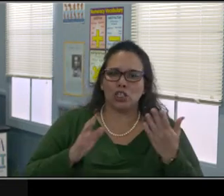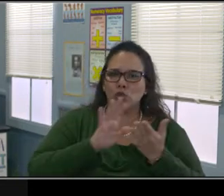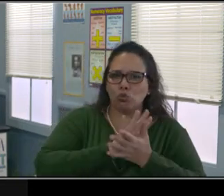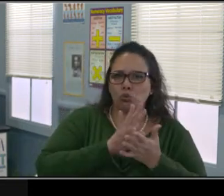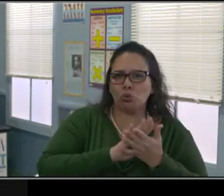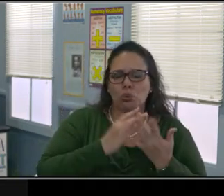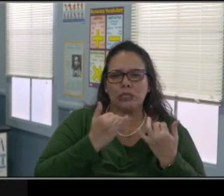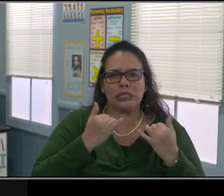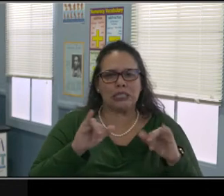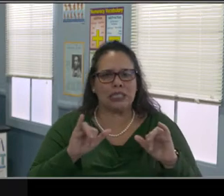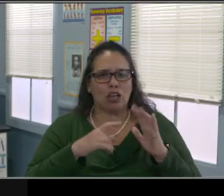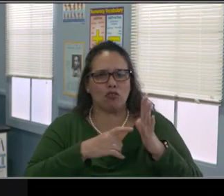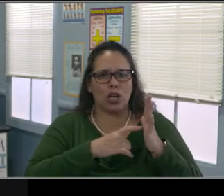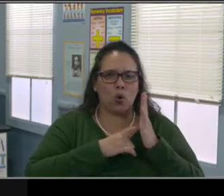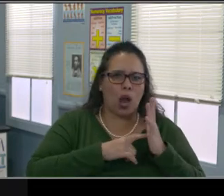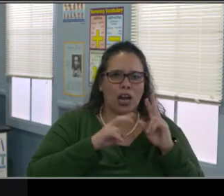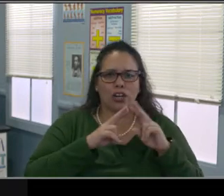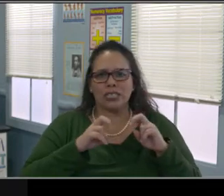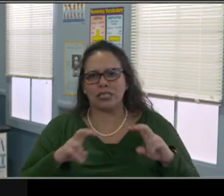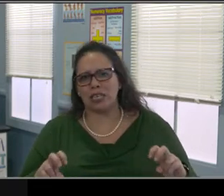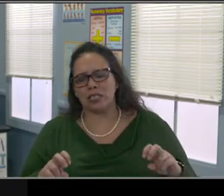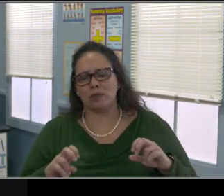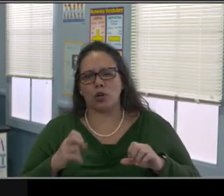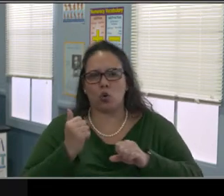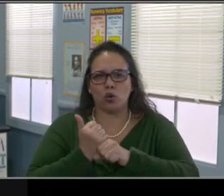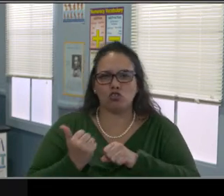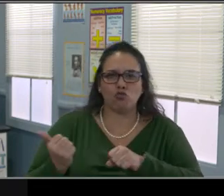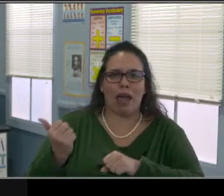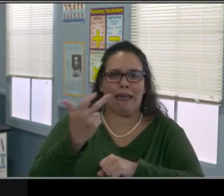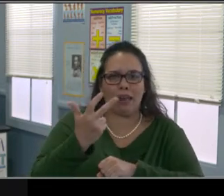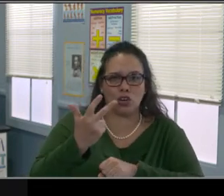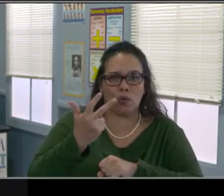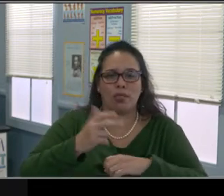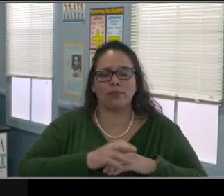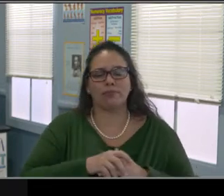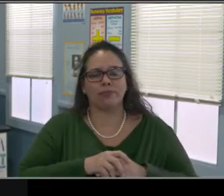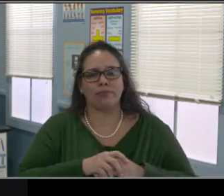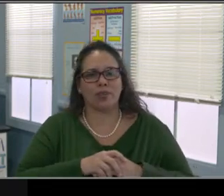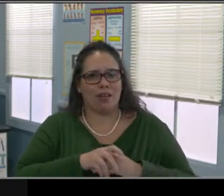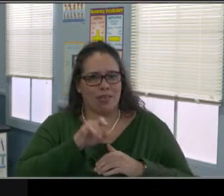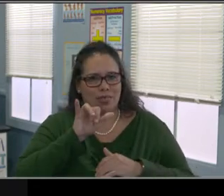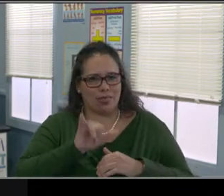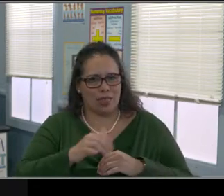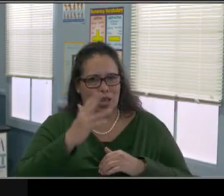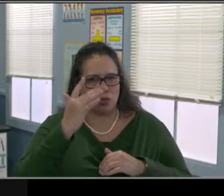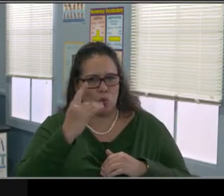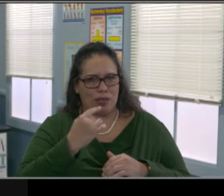A lot of teachers are parents themselves, right? So some of them can't afford to be at school